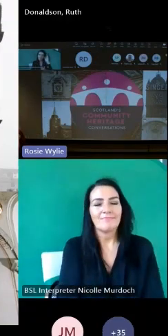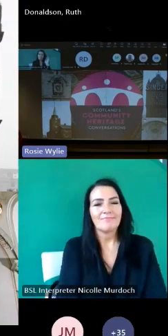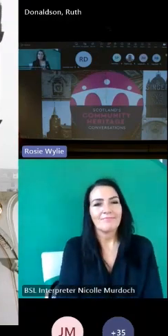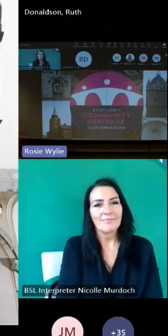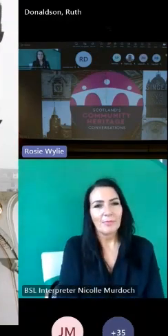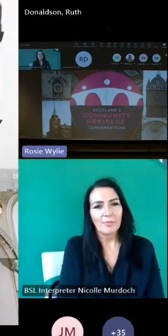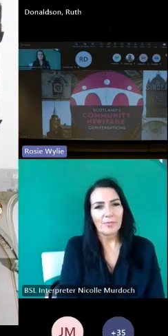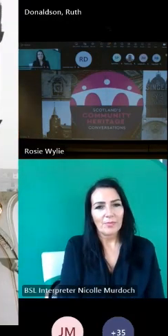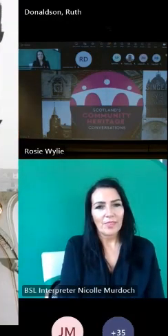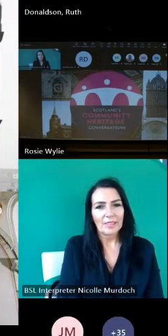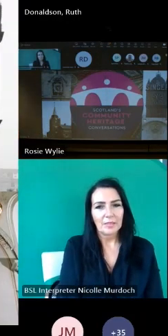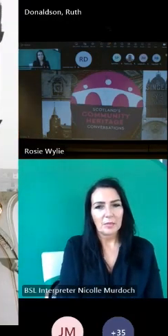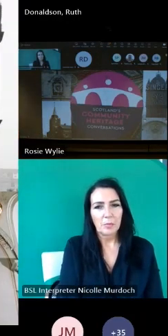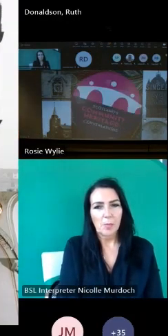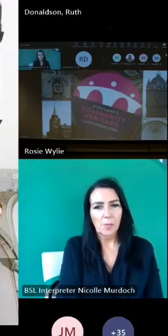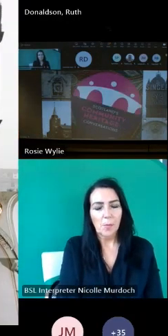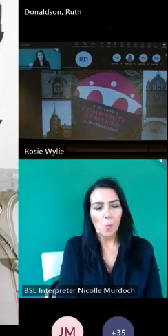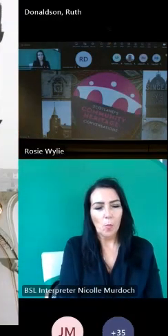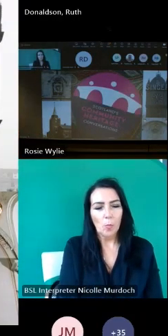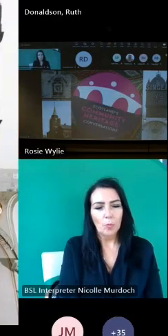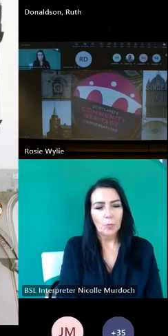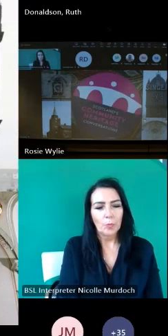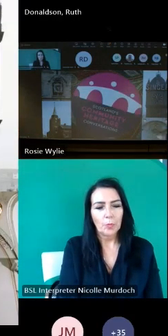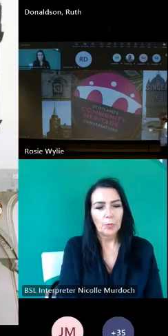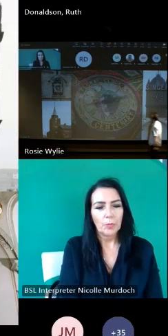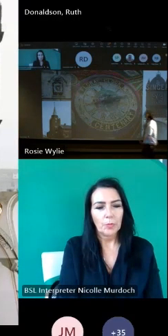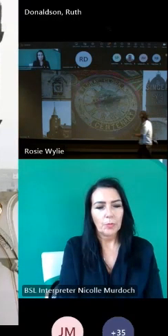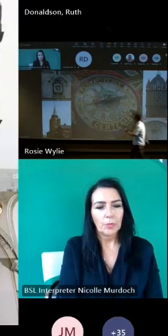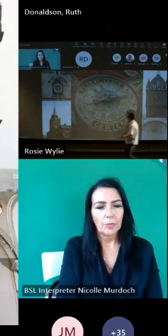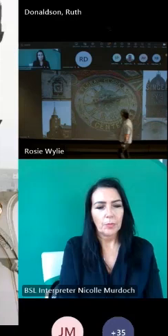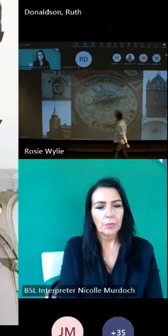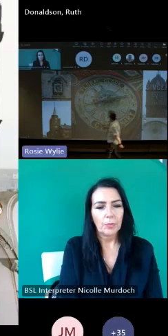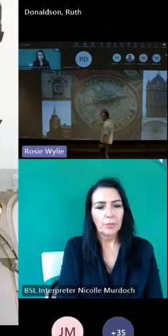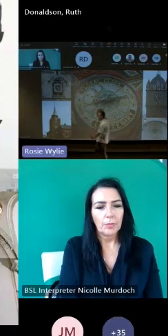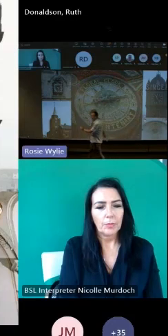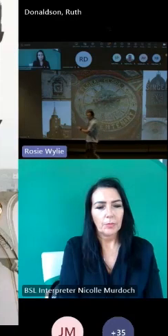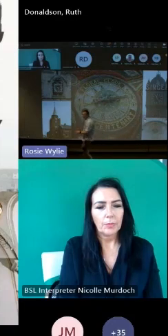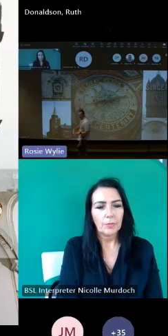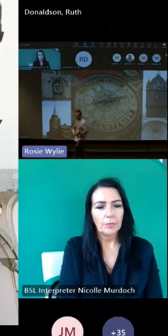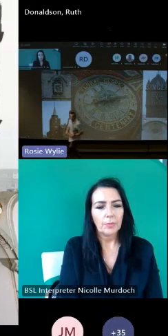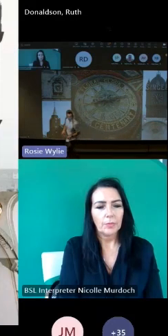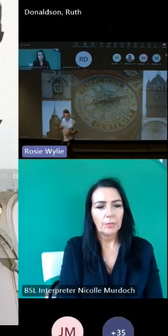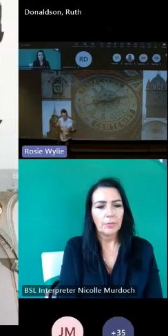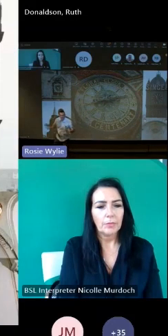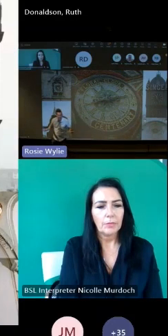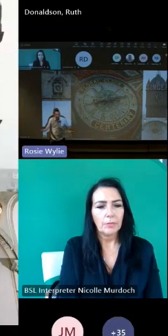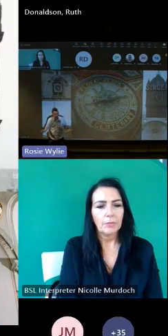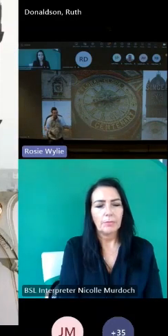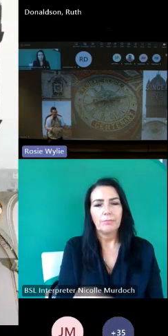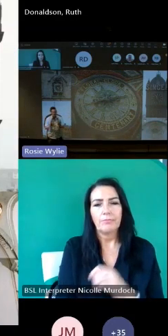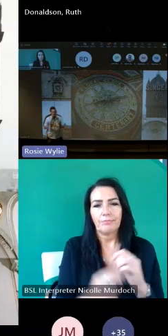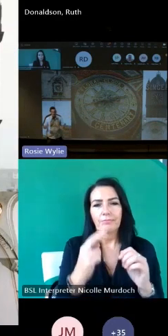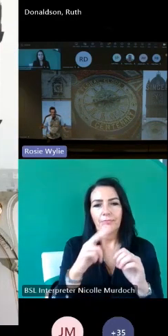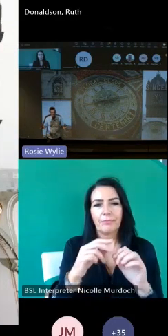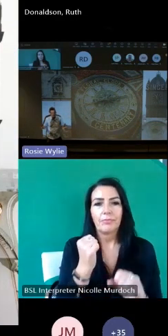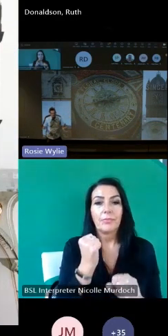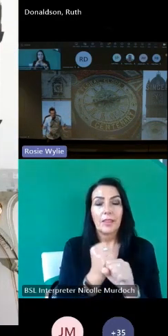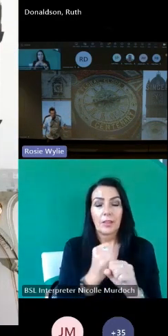down Co my name is Gordon bar I'm the architectural Heritage fund I'm here to